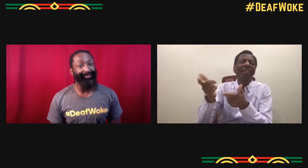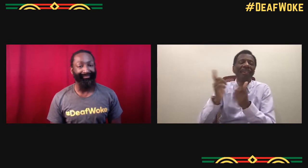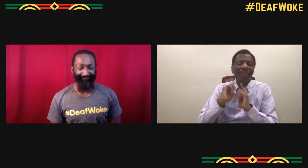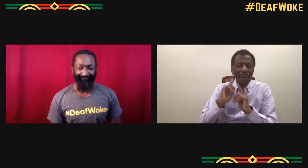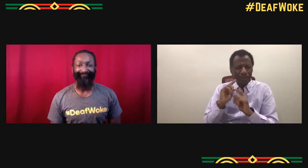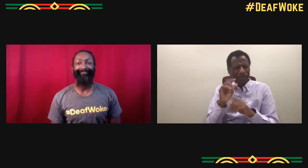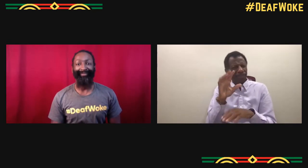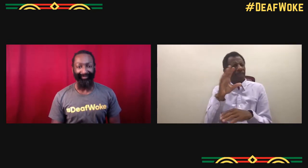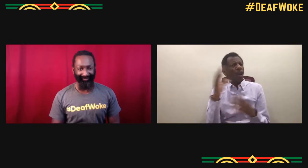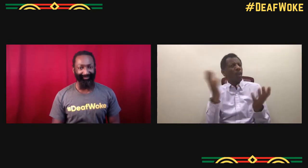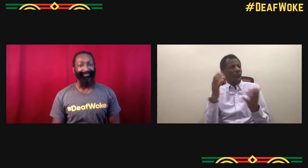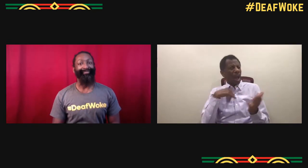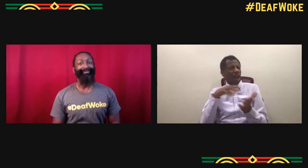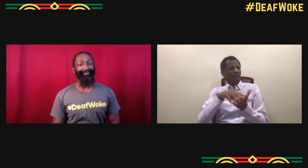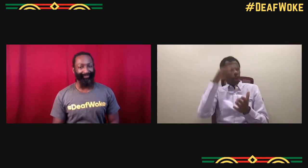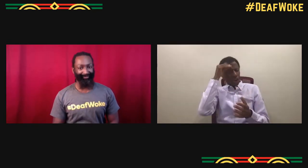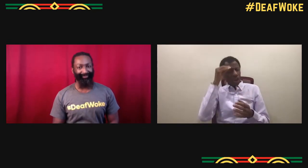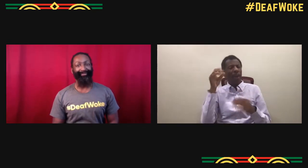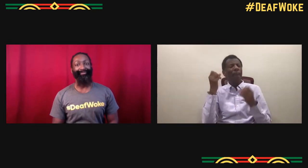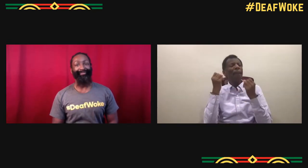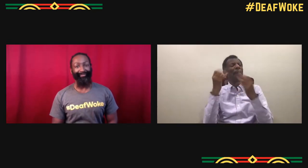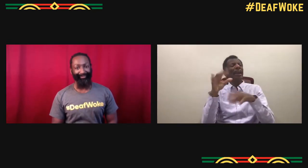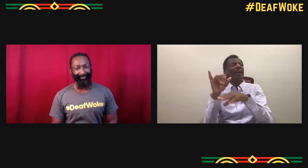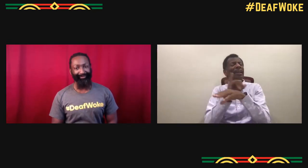And we pitch it and then we get rejected and no's in our face